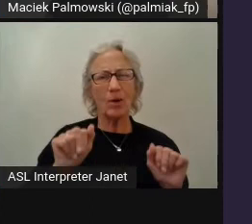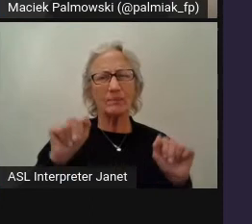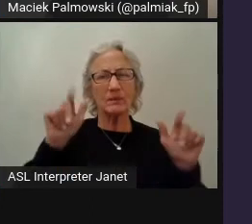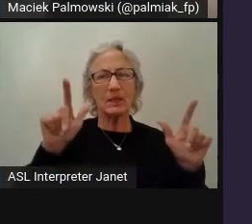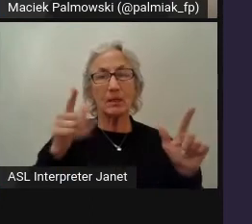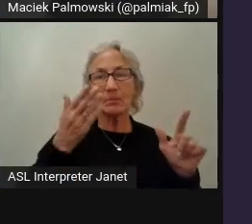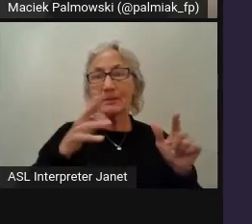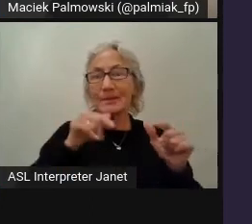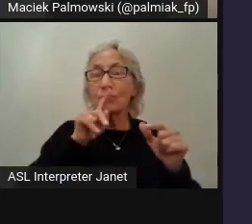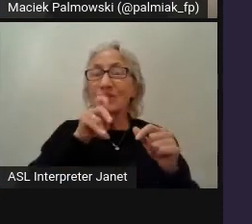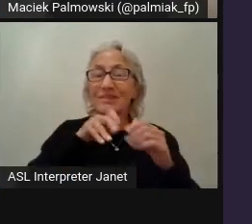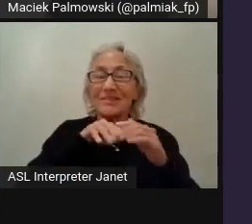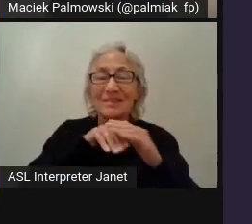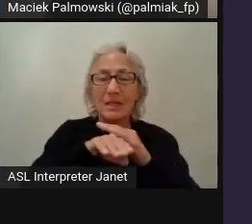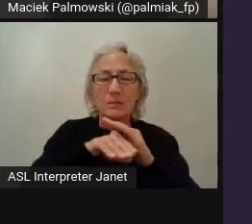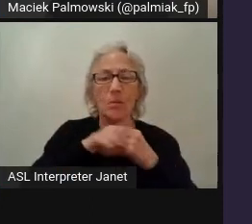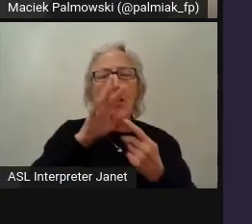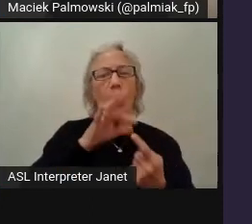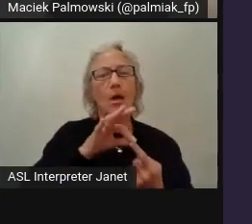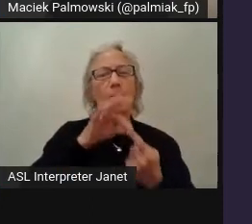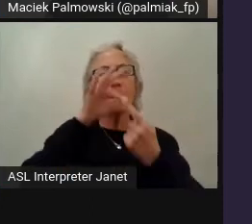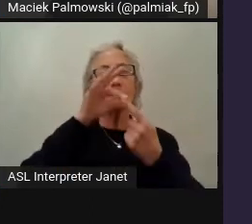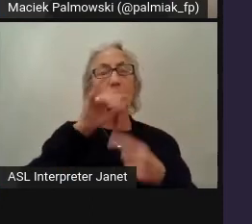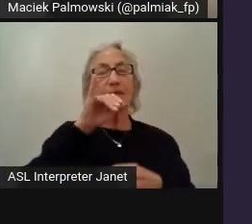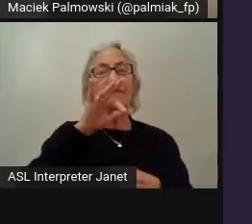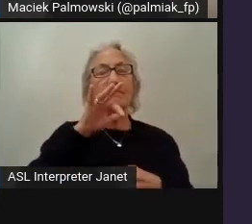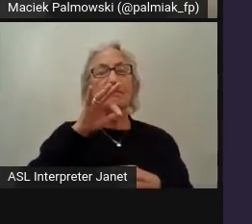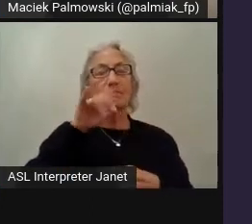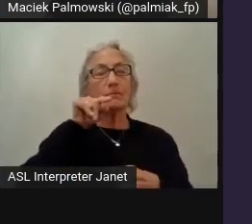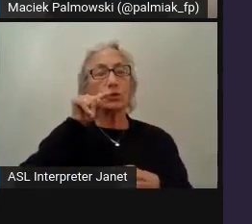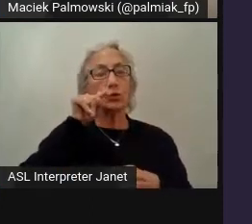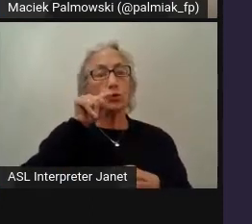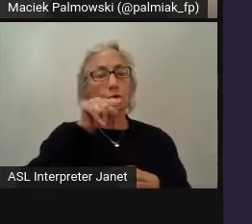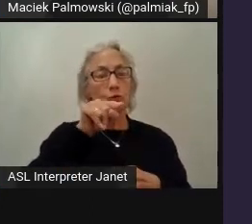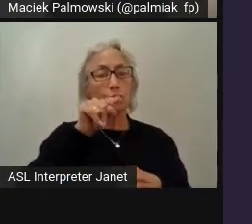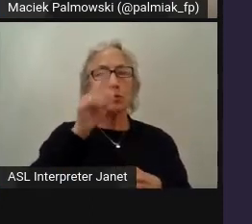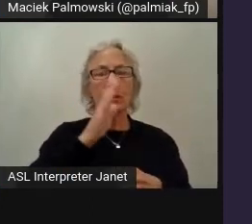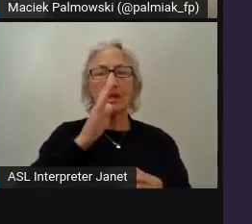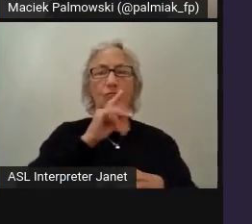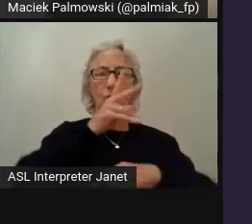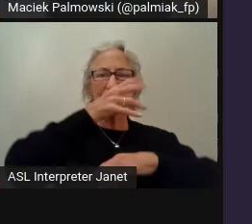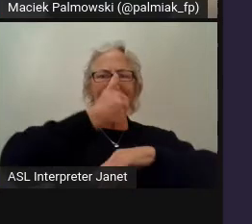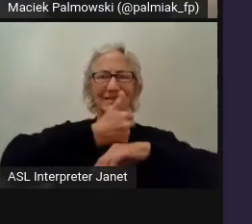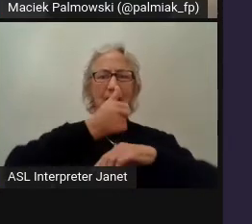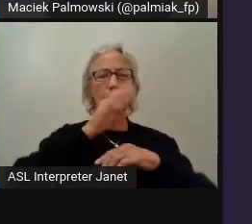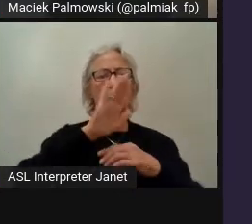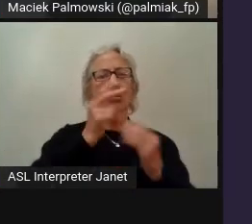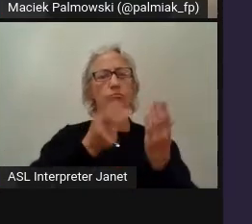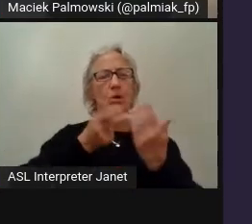especially if you never set a priority on it.